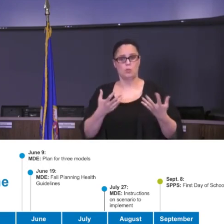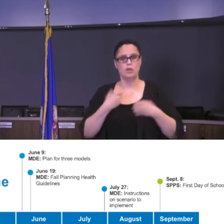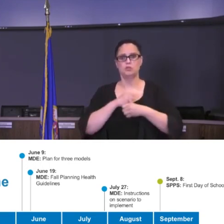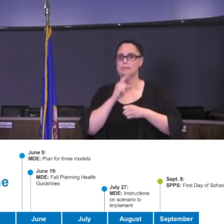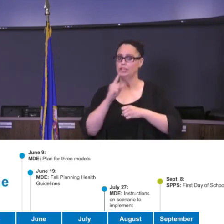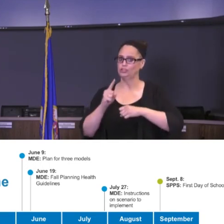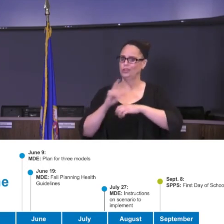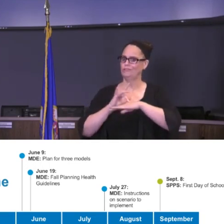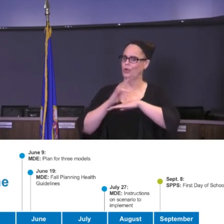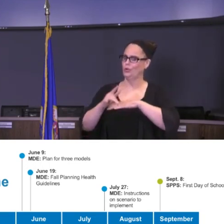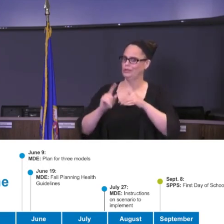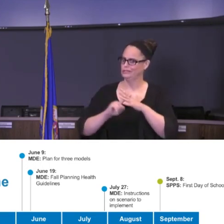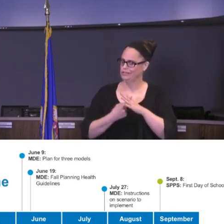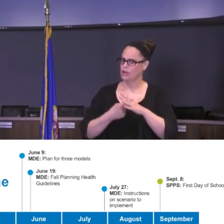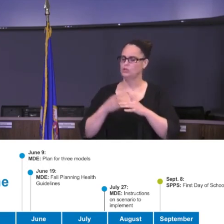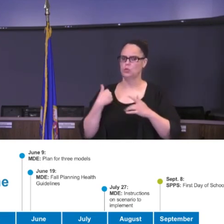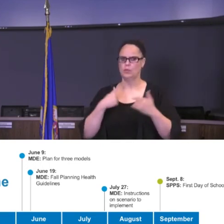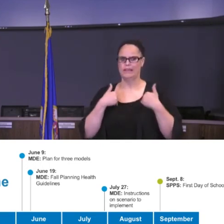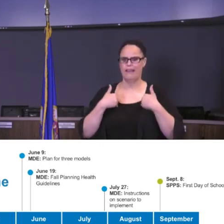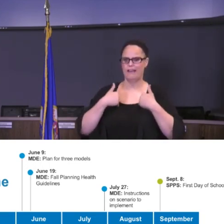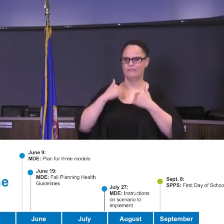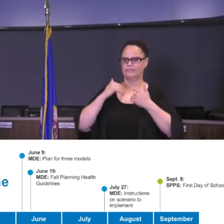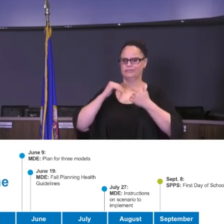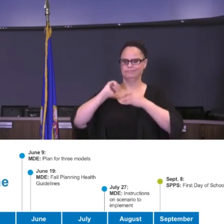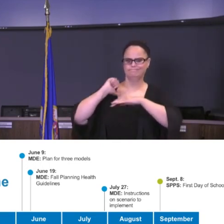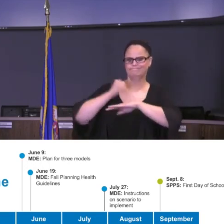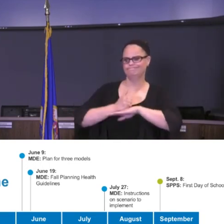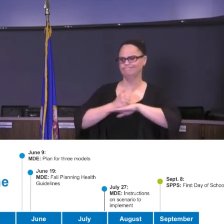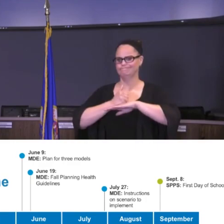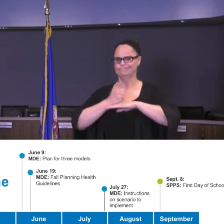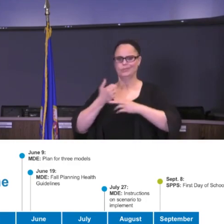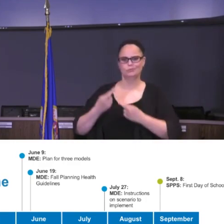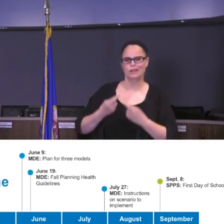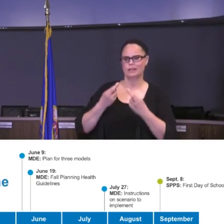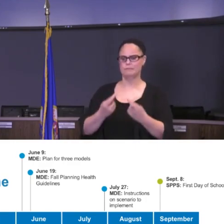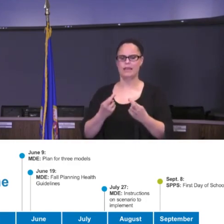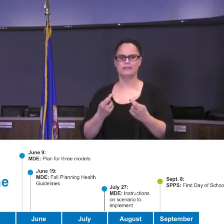putting together the right kind of structure that could deliver the right kind of recommendations and ultimately